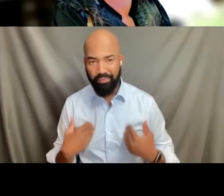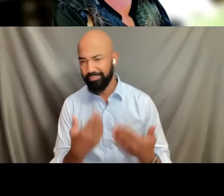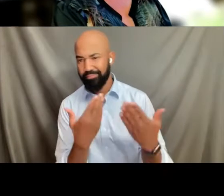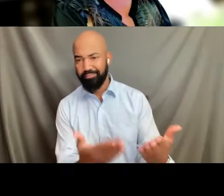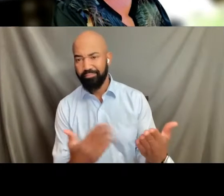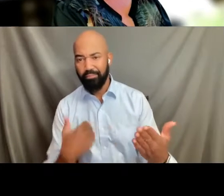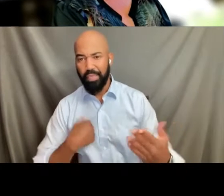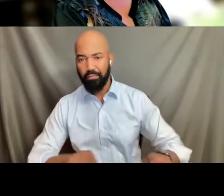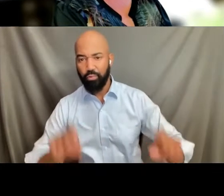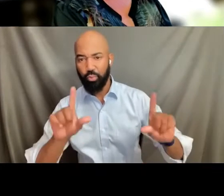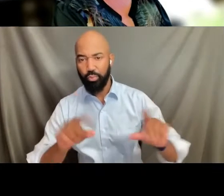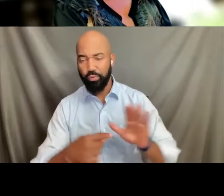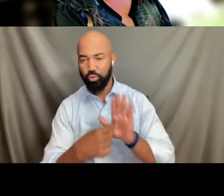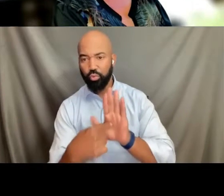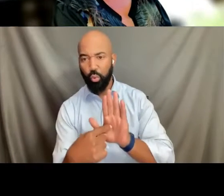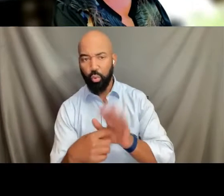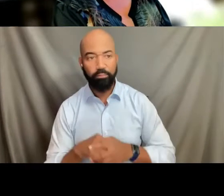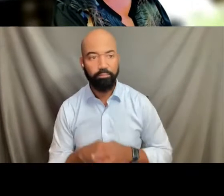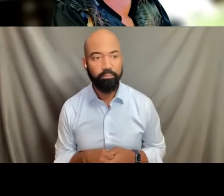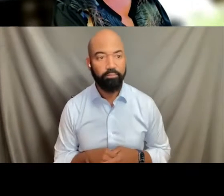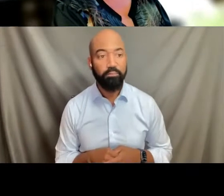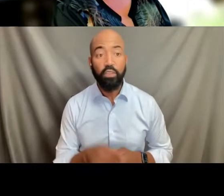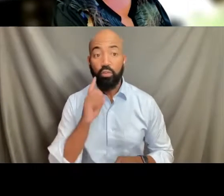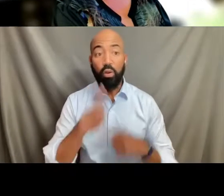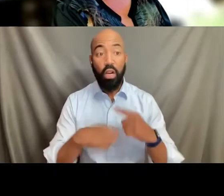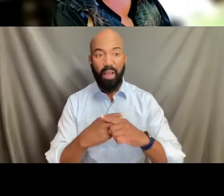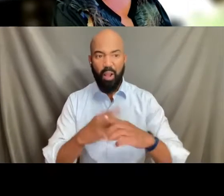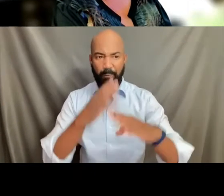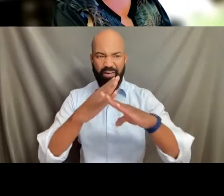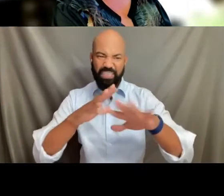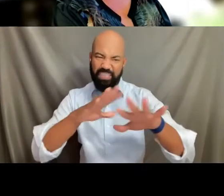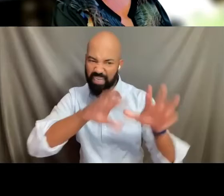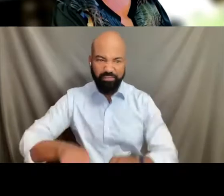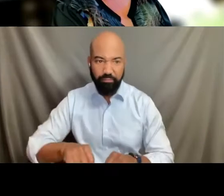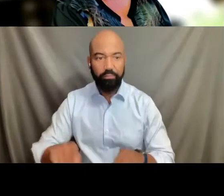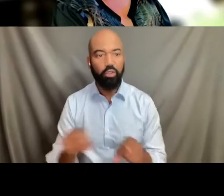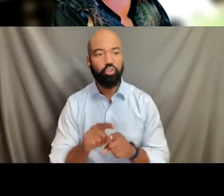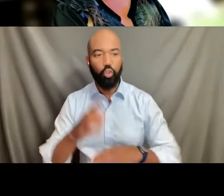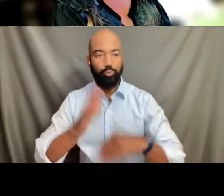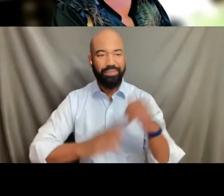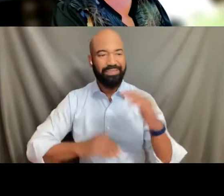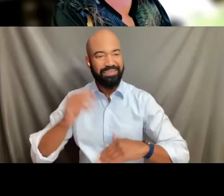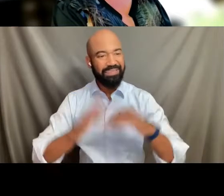We're talking about uncovering barriers and building solutions in October.